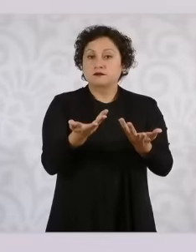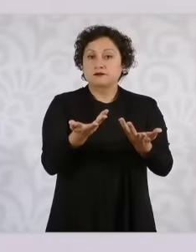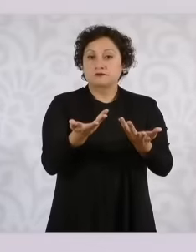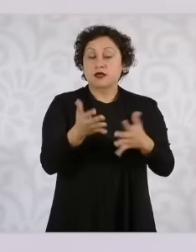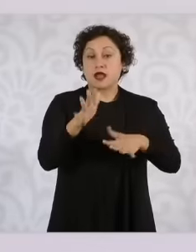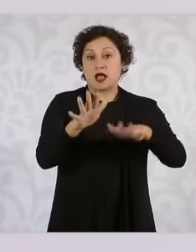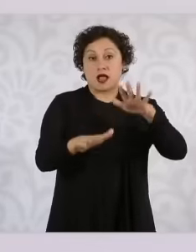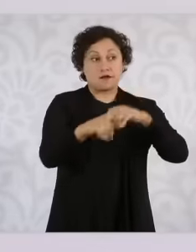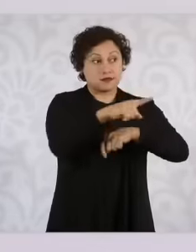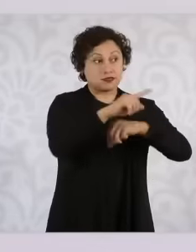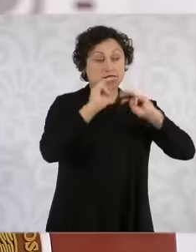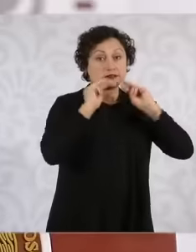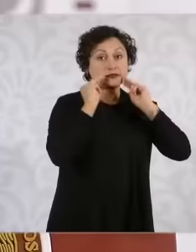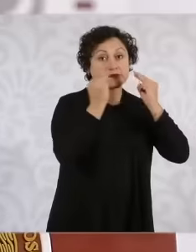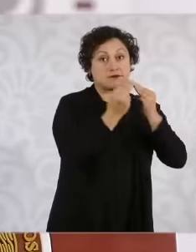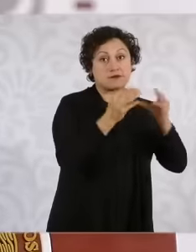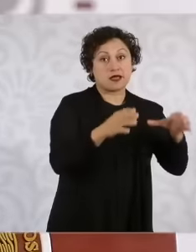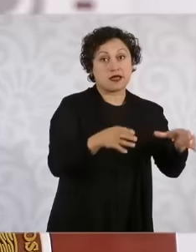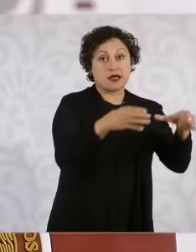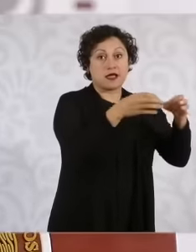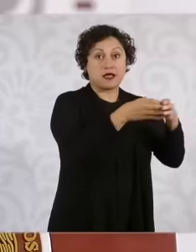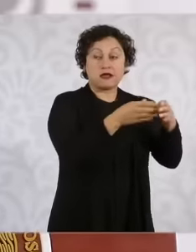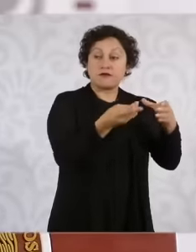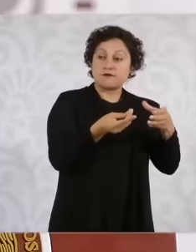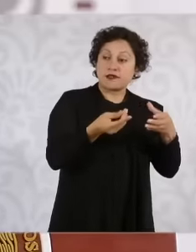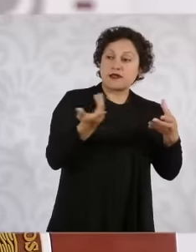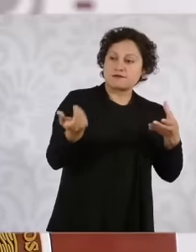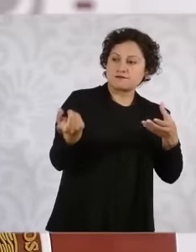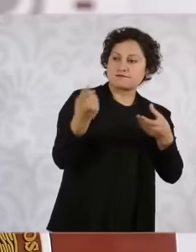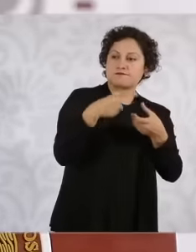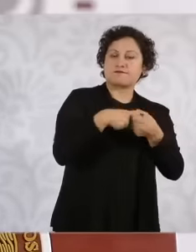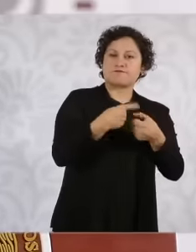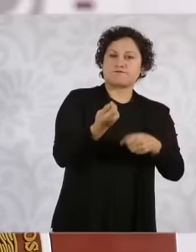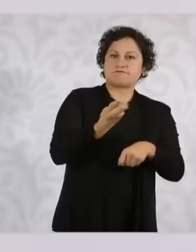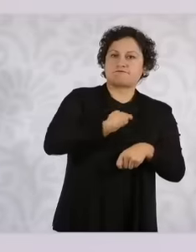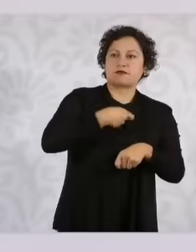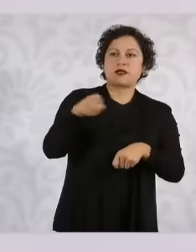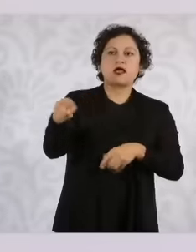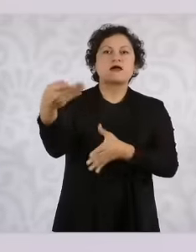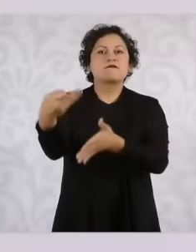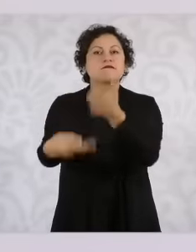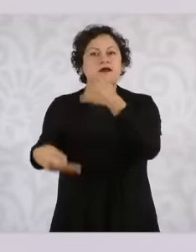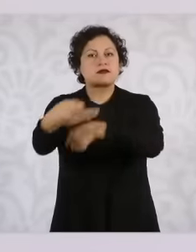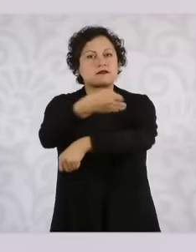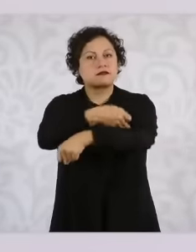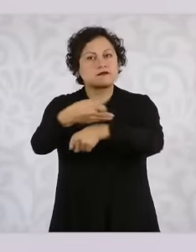the criminal group gives them. It gives an identity that the family does not have or that it does not have in other spaces.